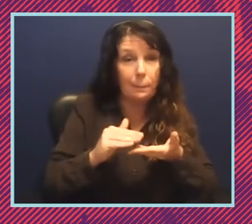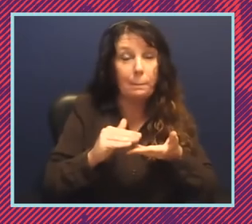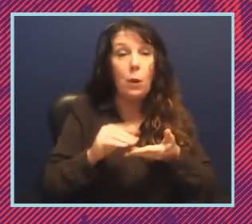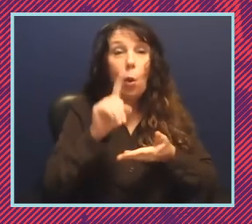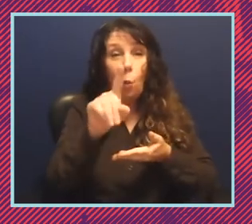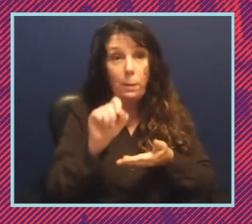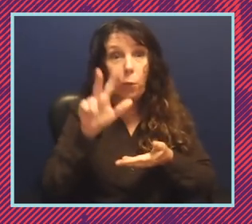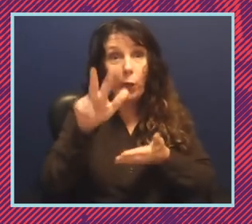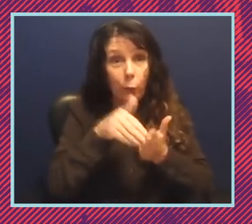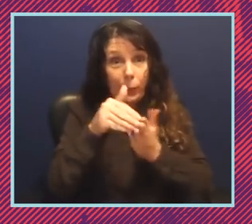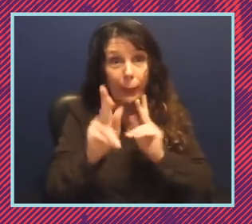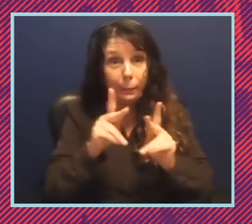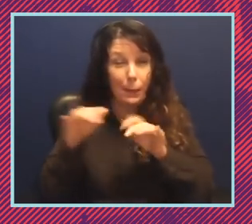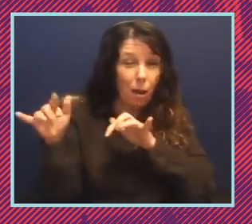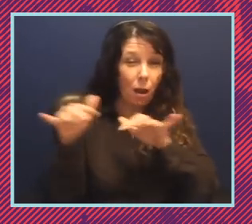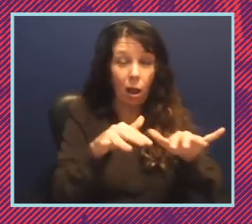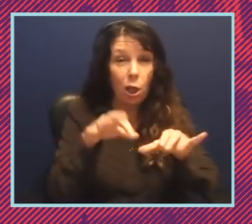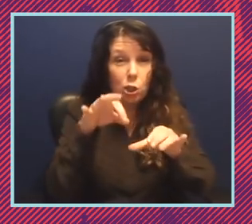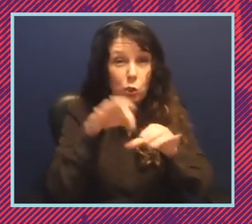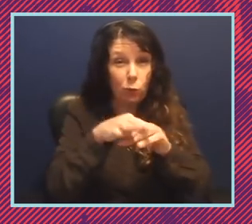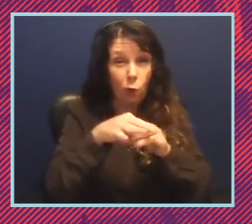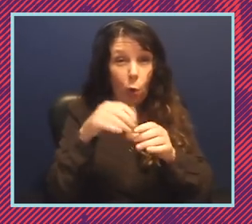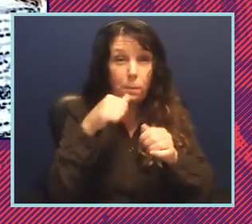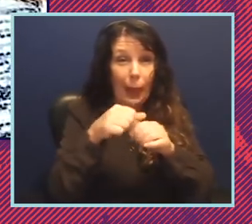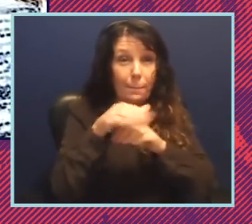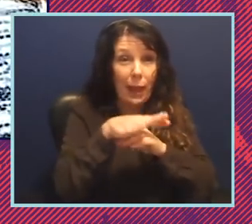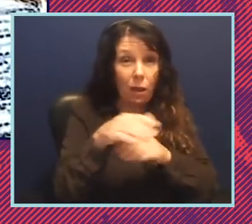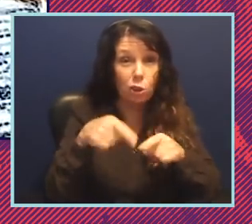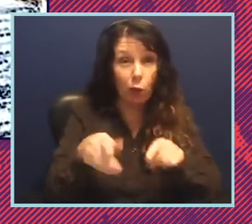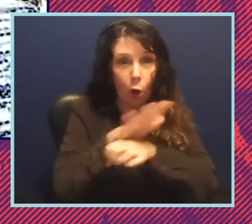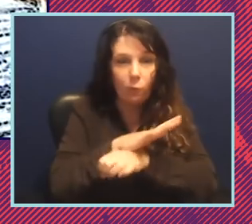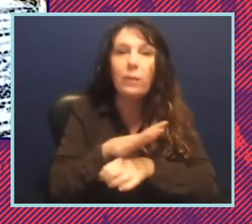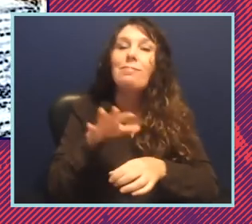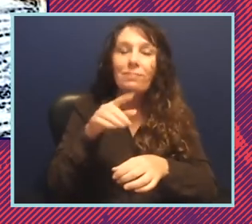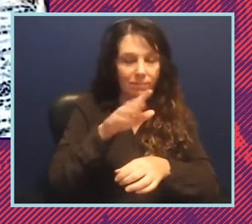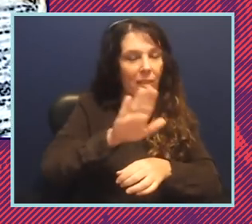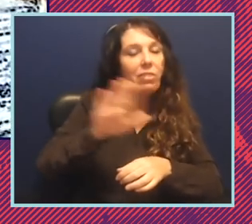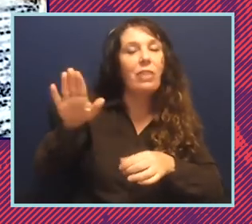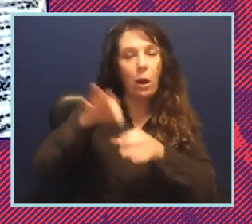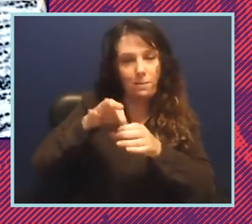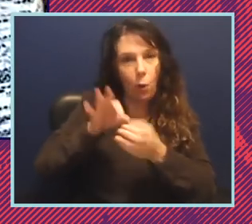showed up to vote by mail and COVID, those votes were counted, you know, and the President called